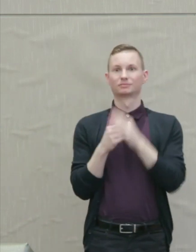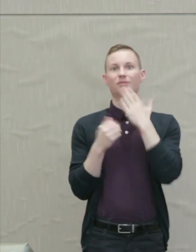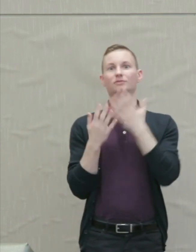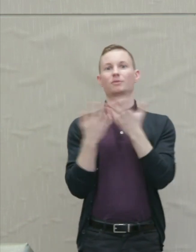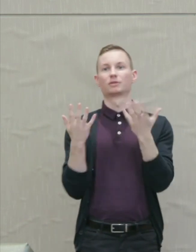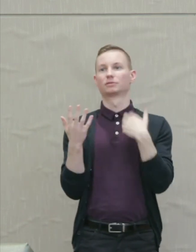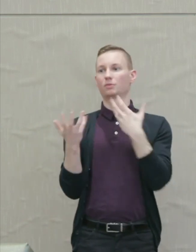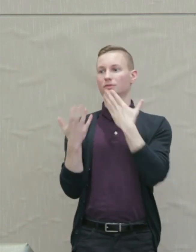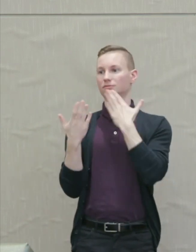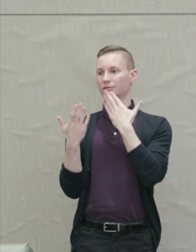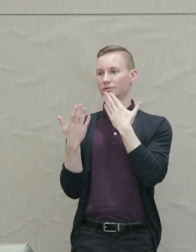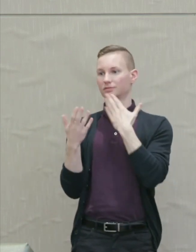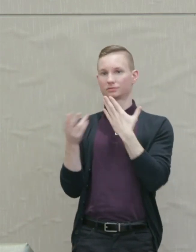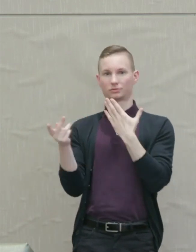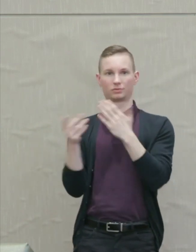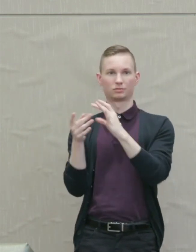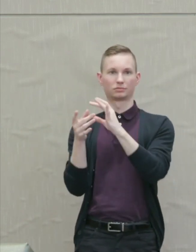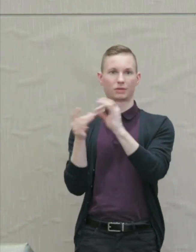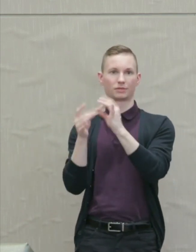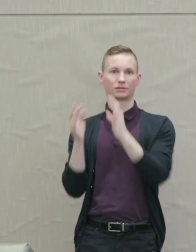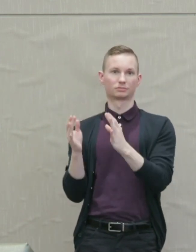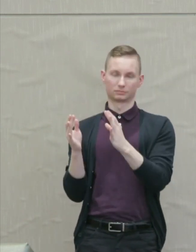And I want to thank the two commentators for taking time to be here.